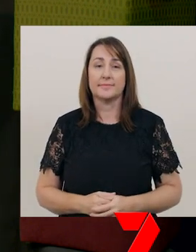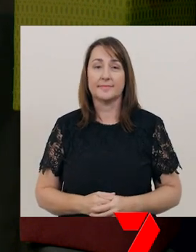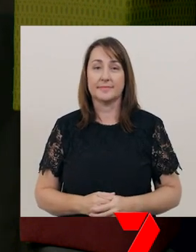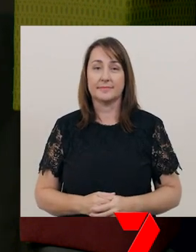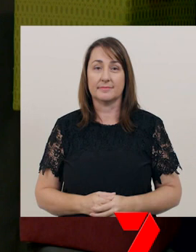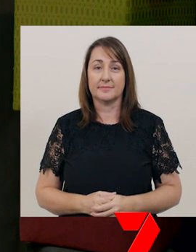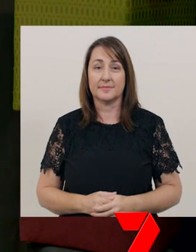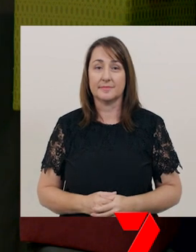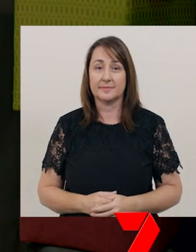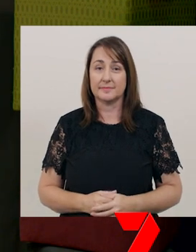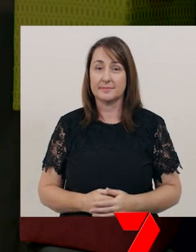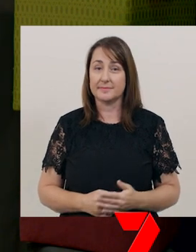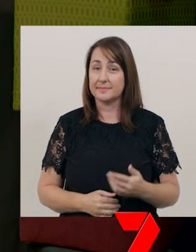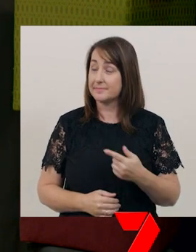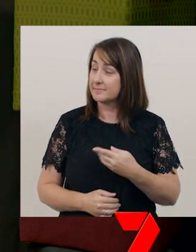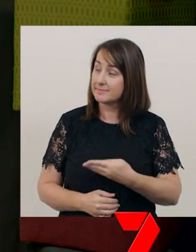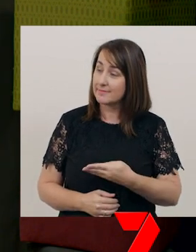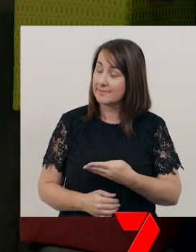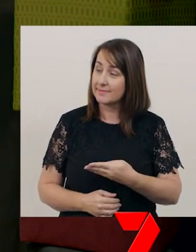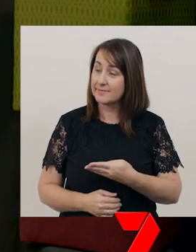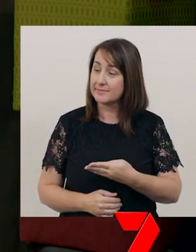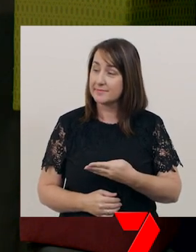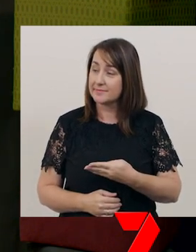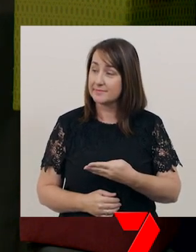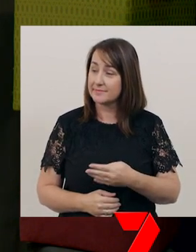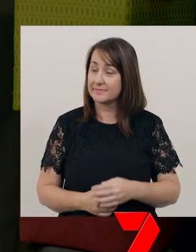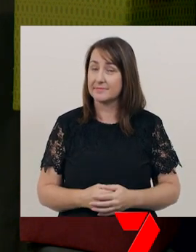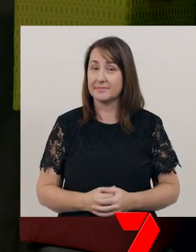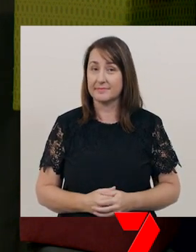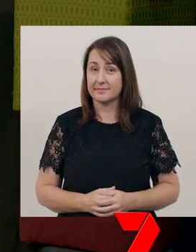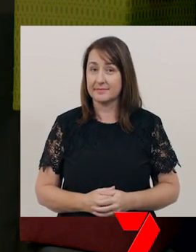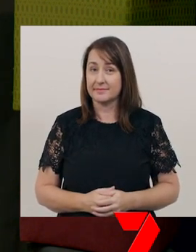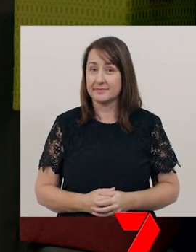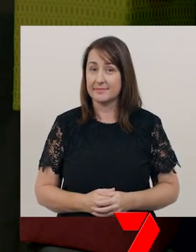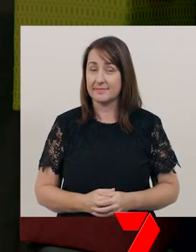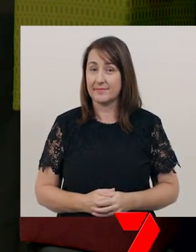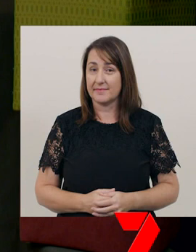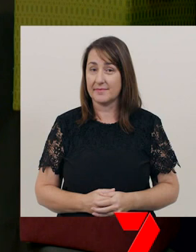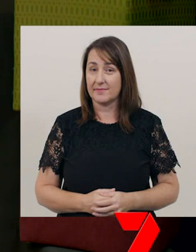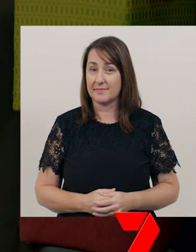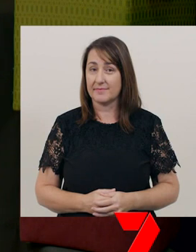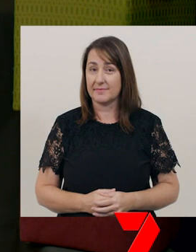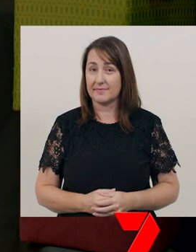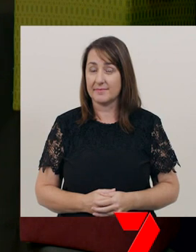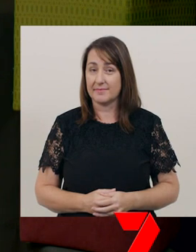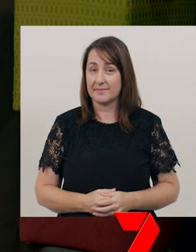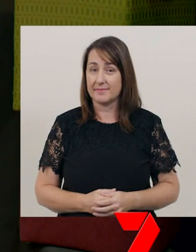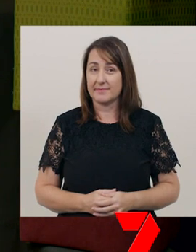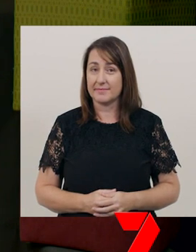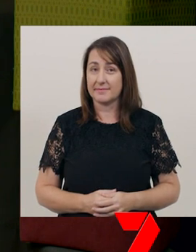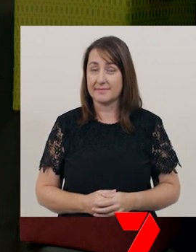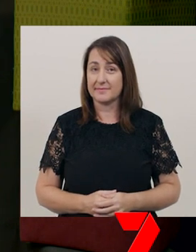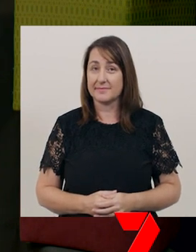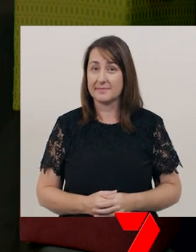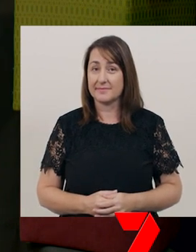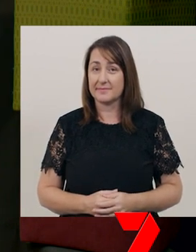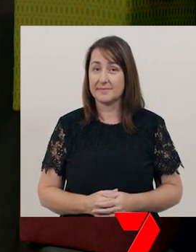Then left to right, stop.